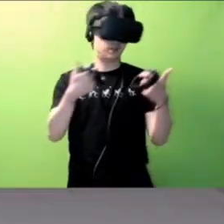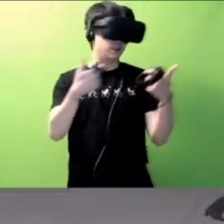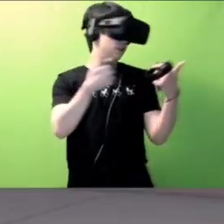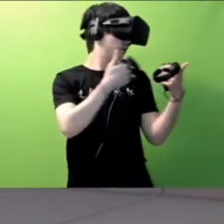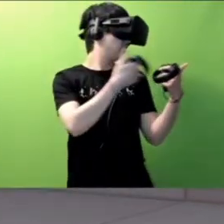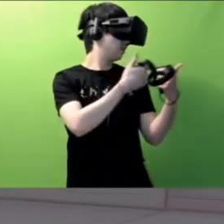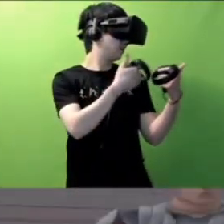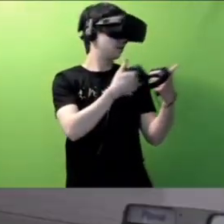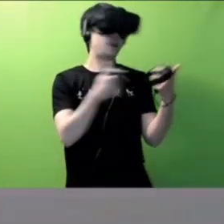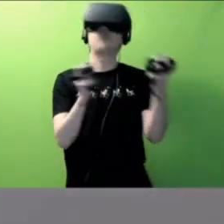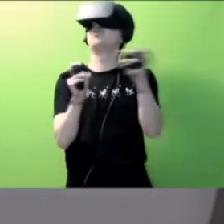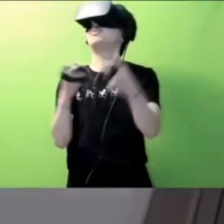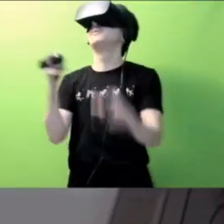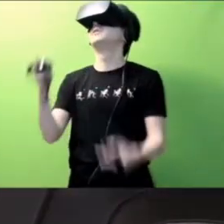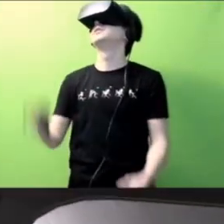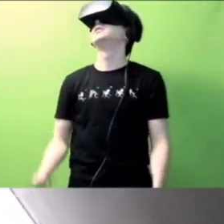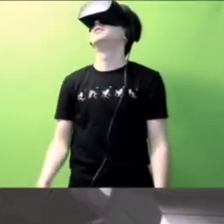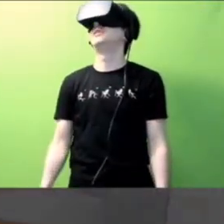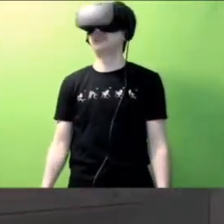Go to the game room